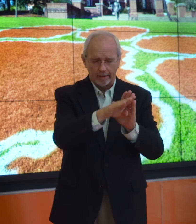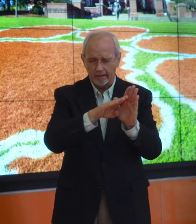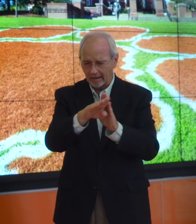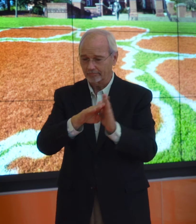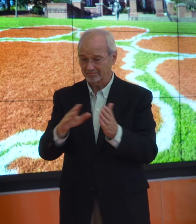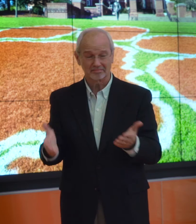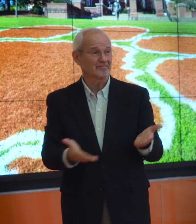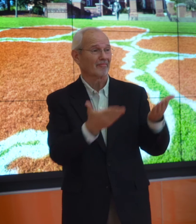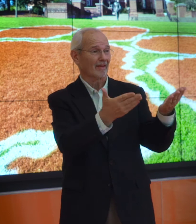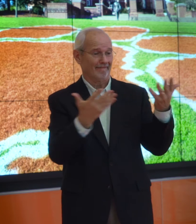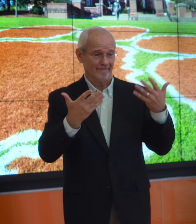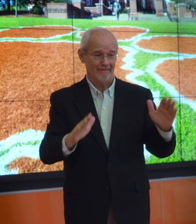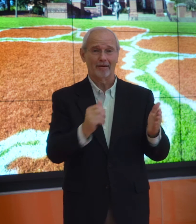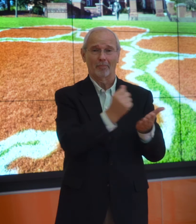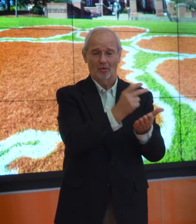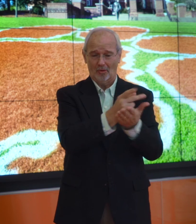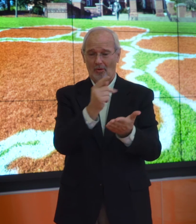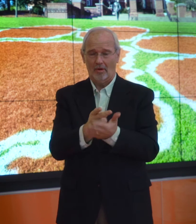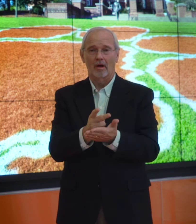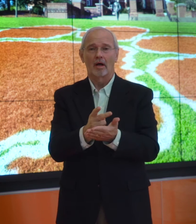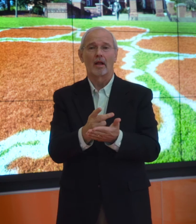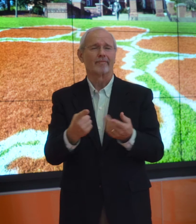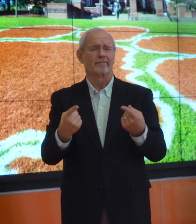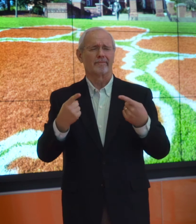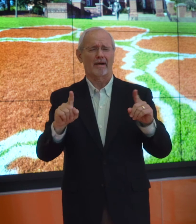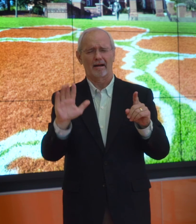developing course work and receiving approval.